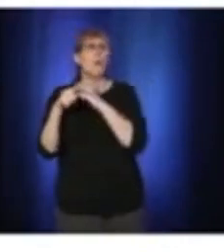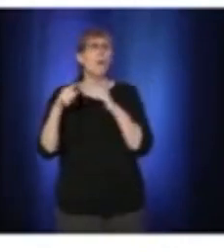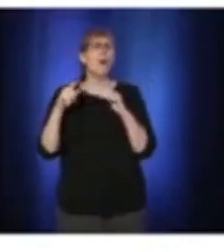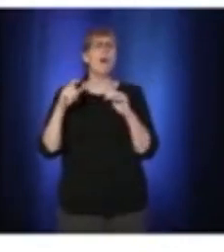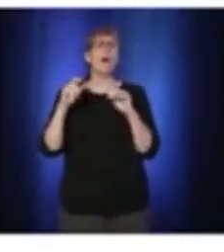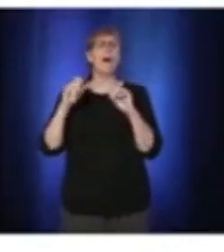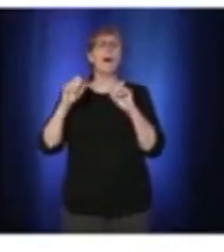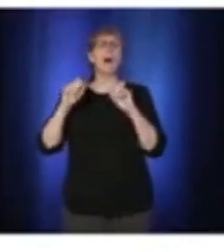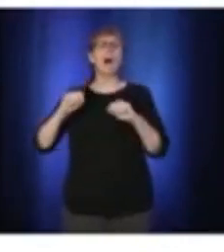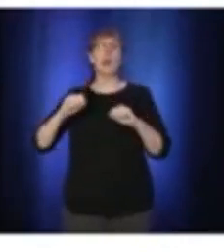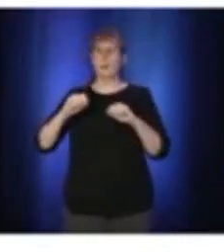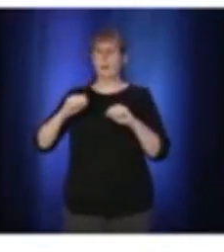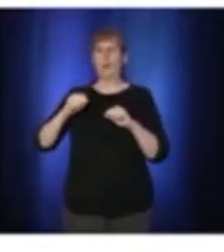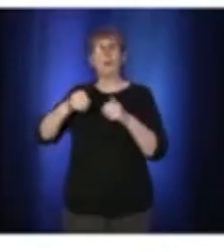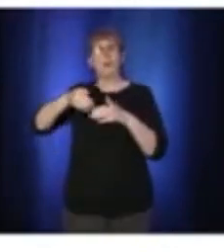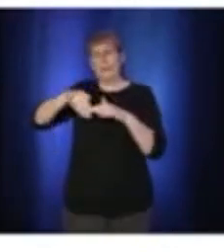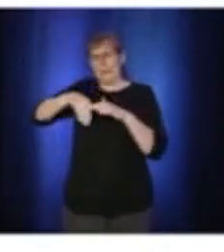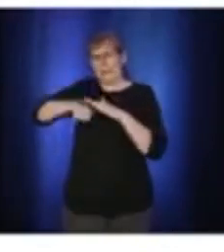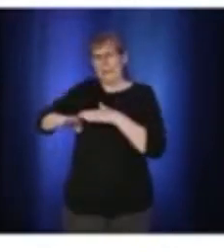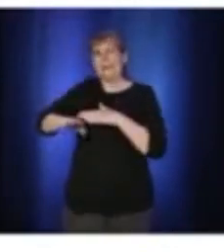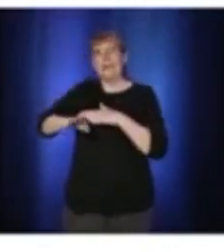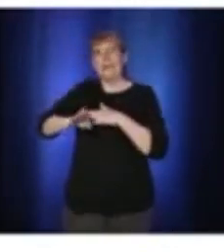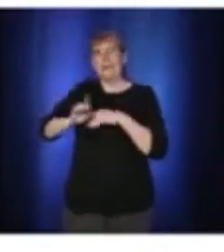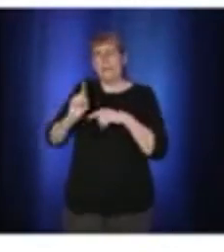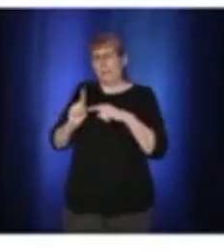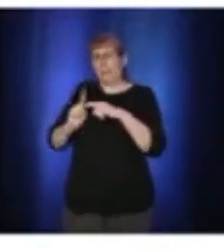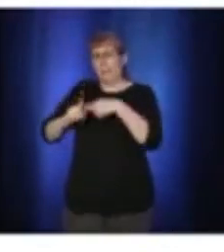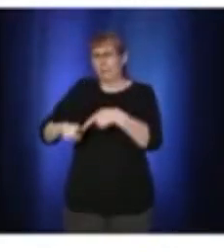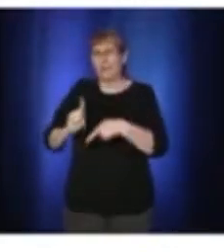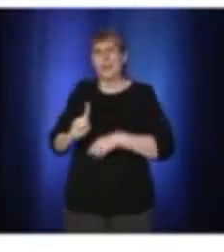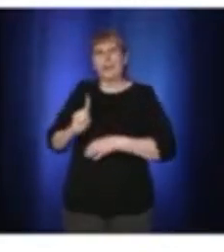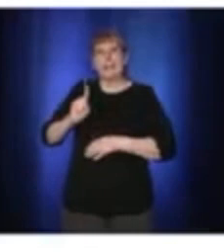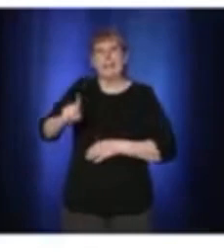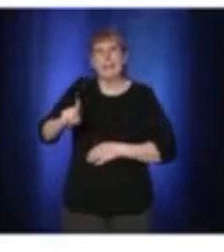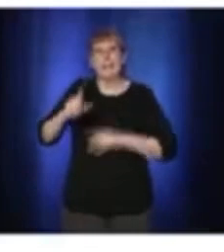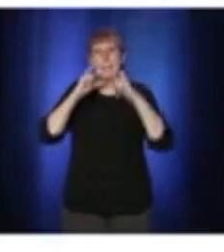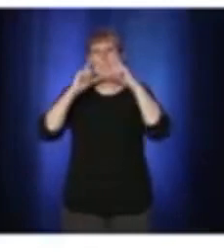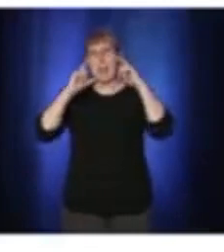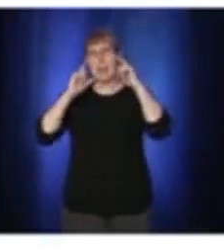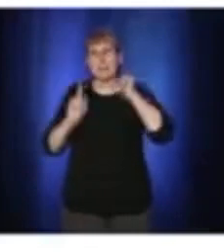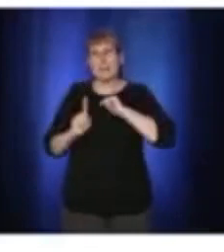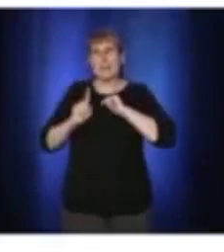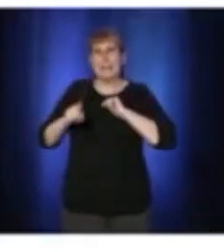get in and then you can change your mind and not wear the mask, but we also need